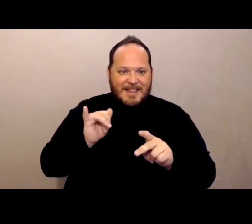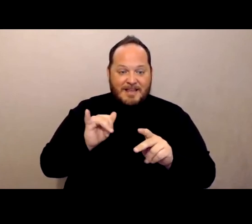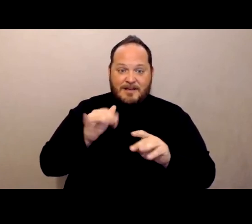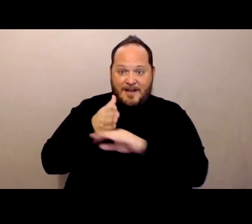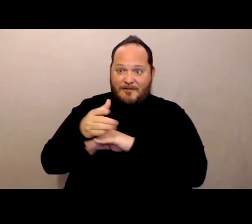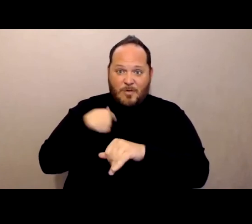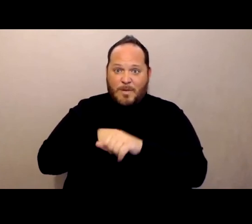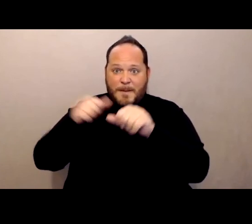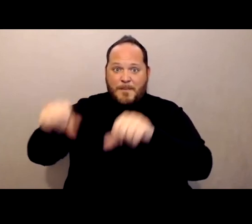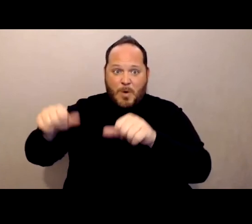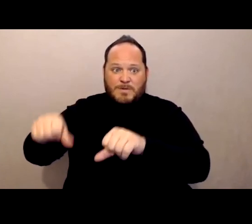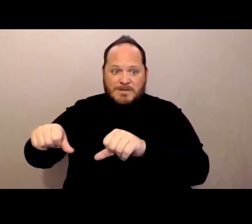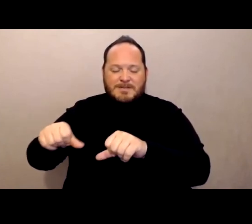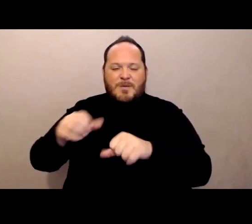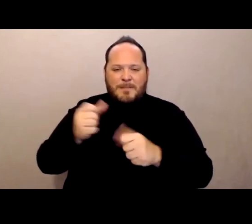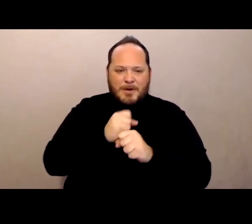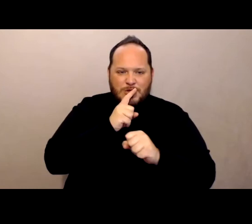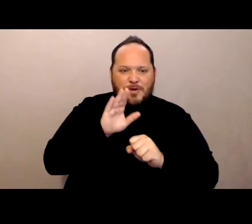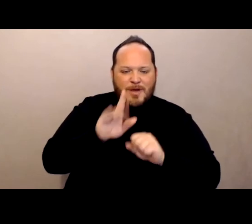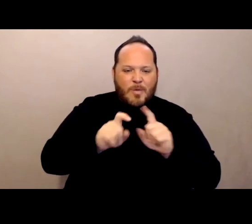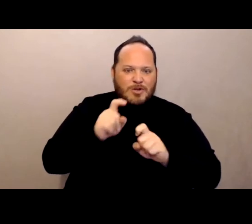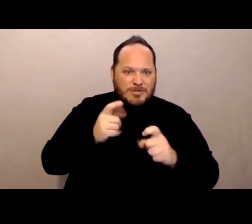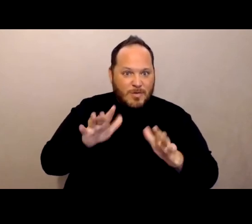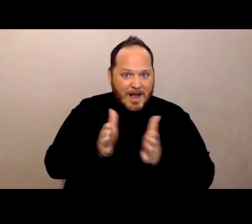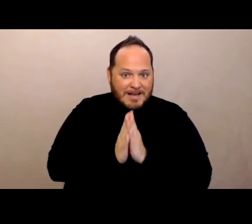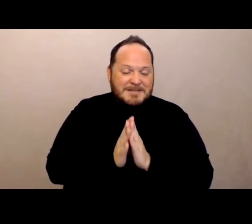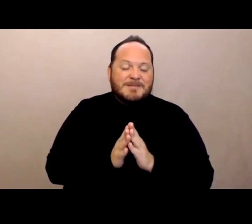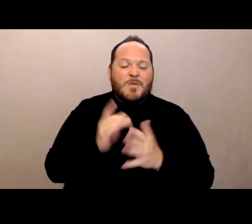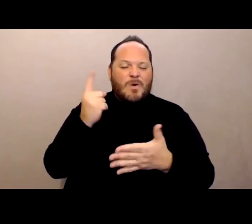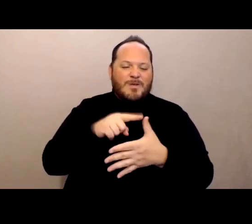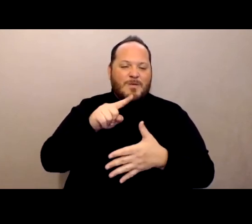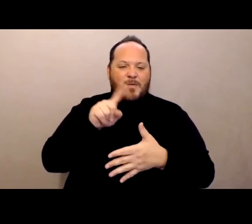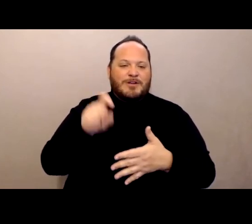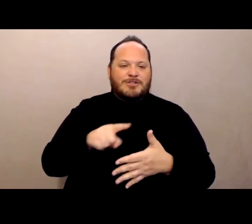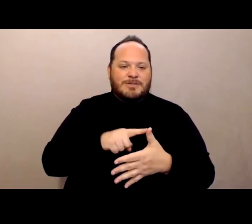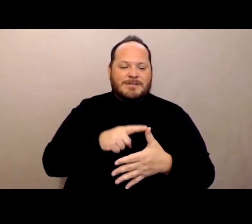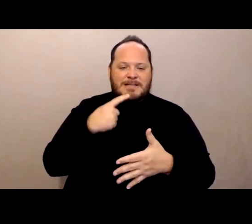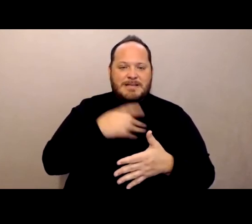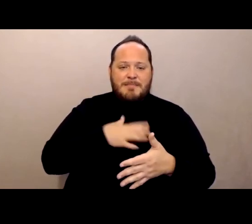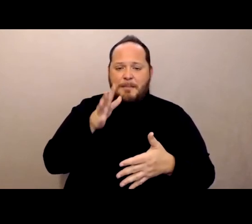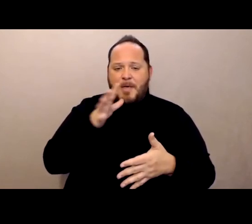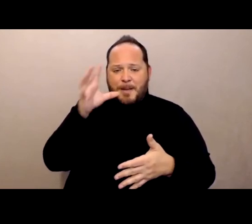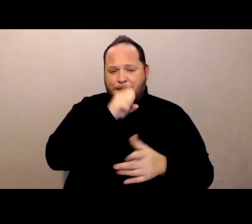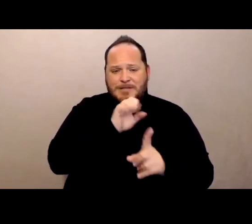their questions were asked. So one of the questions was my mother missed her opportunity to be vaccinated